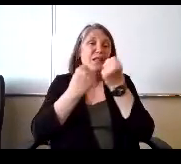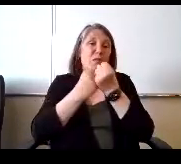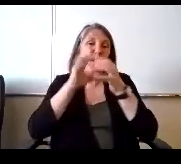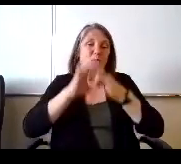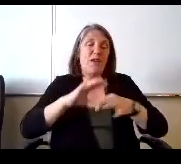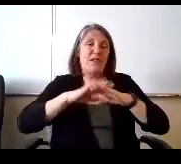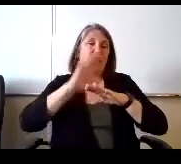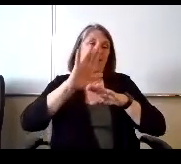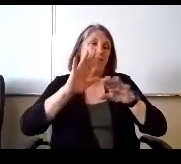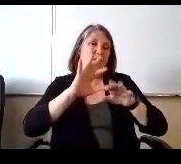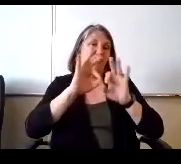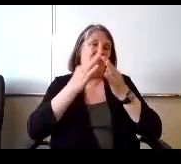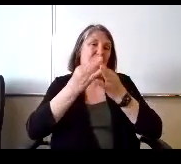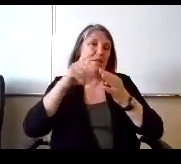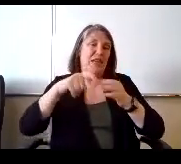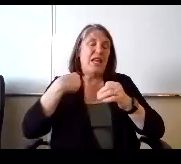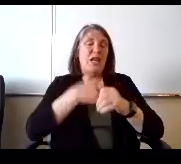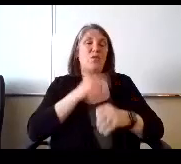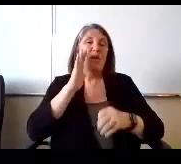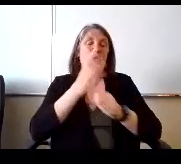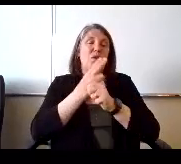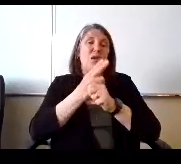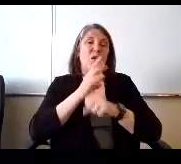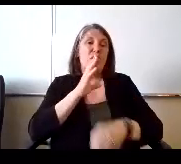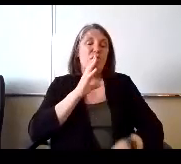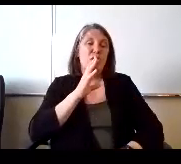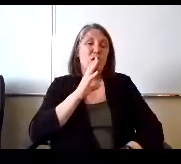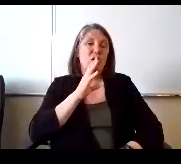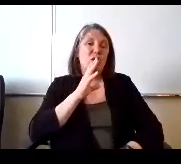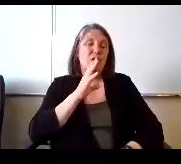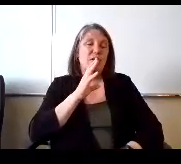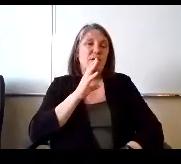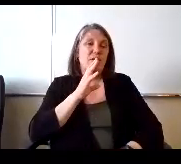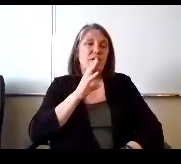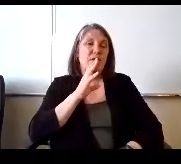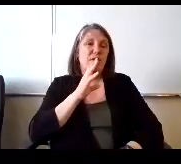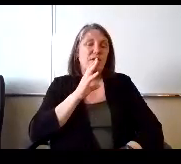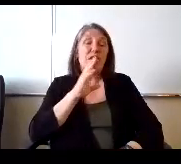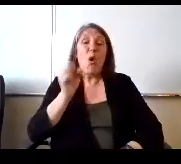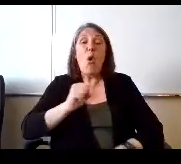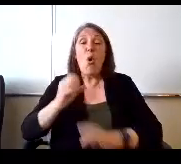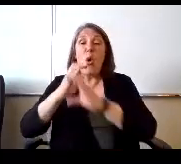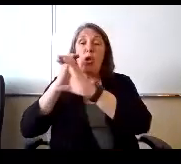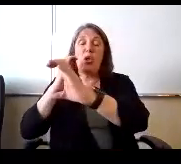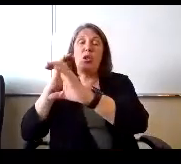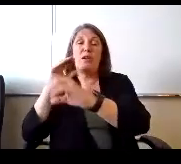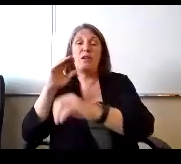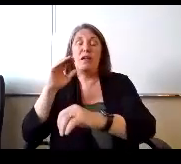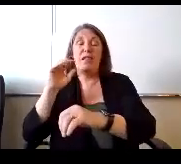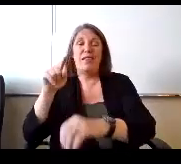We are going to use the old journey K modular over at Endeavour. If you remember,